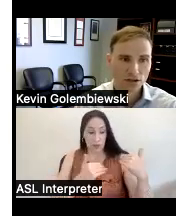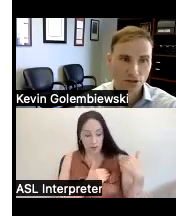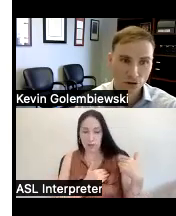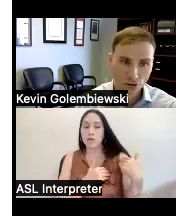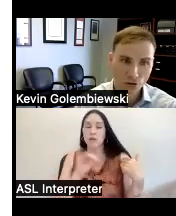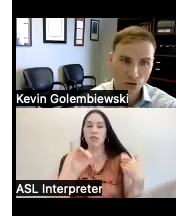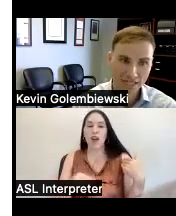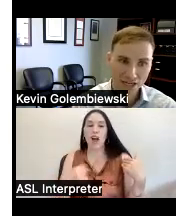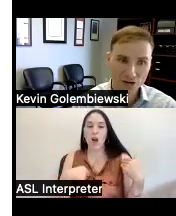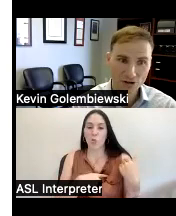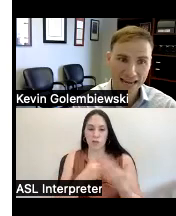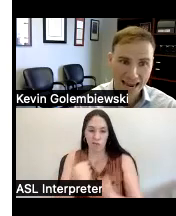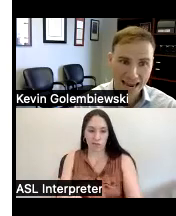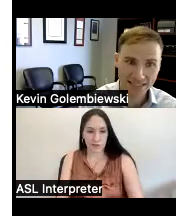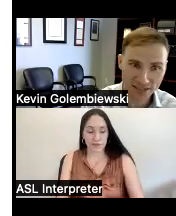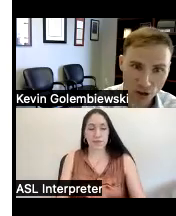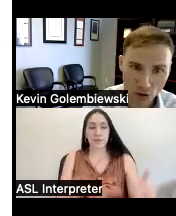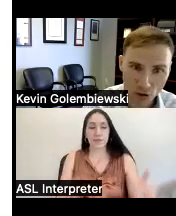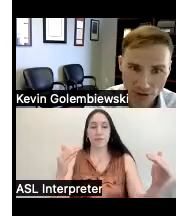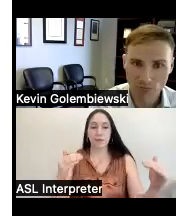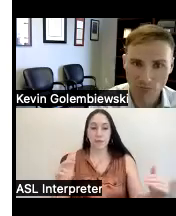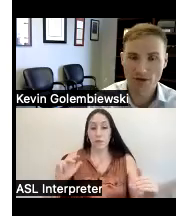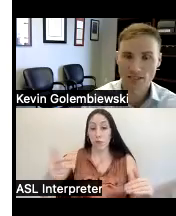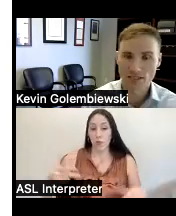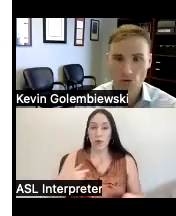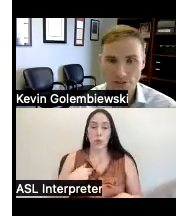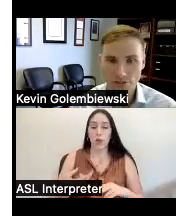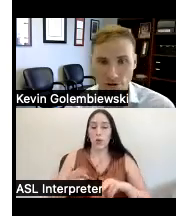the third goal is increasing access to home and community-based supports and services